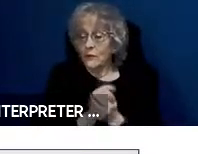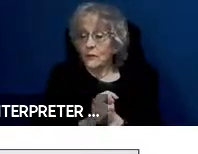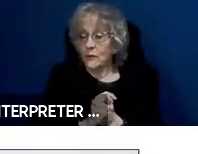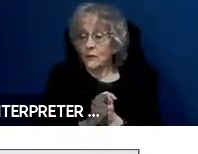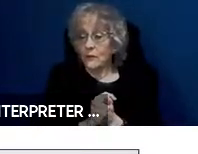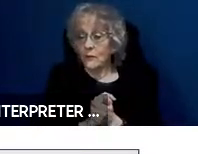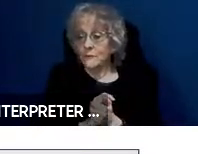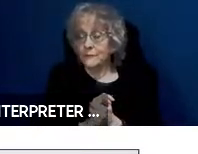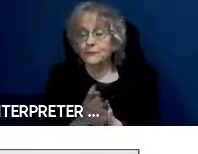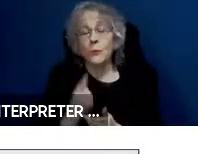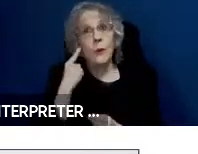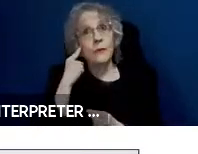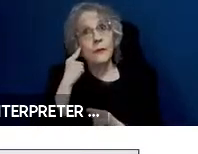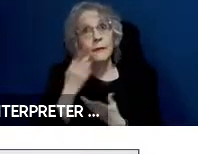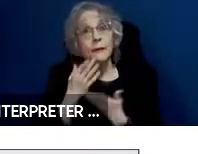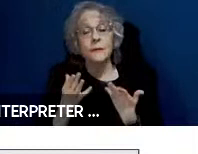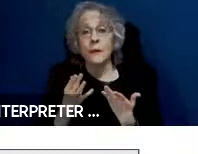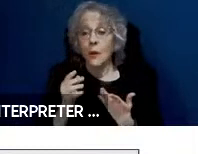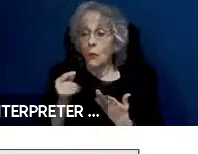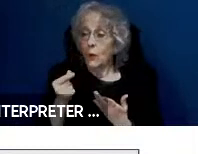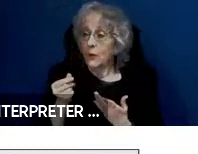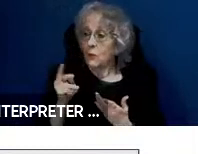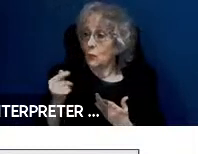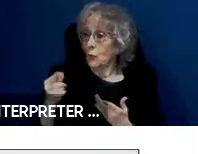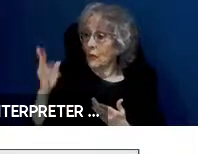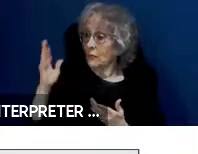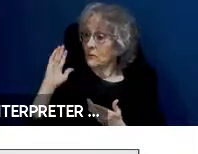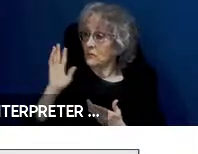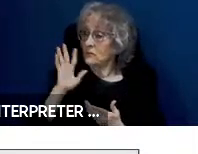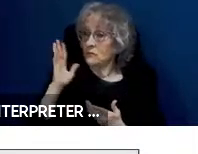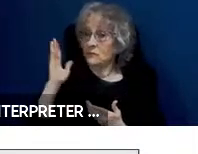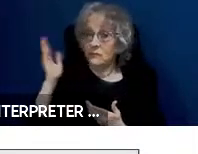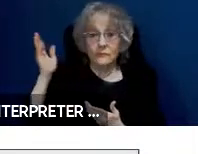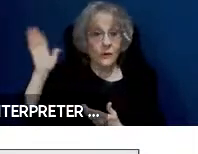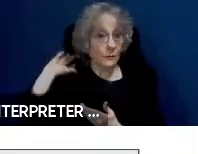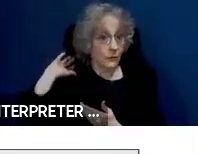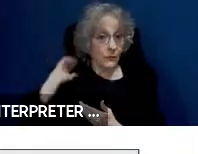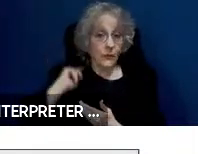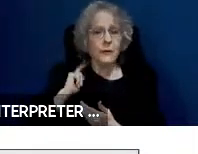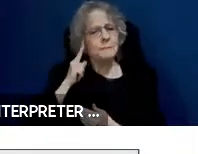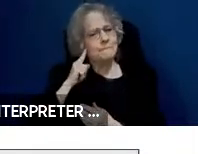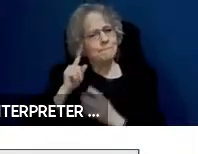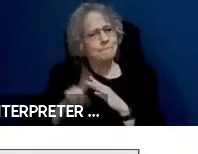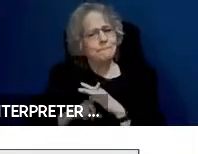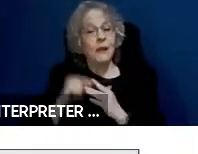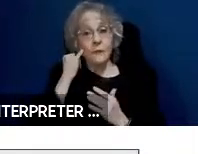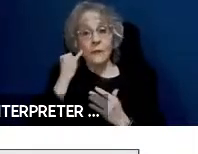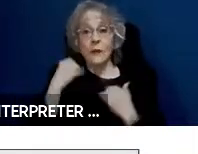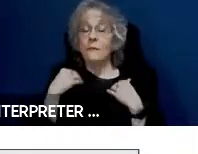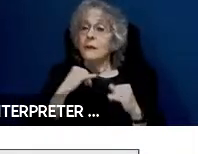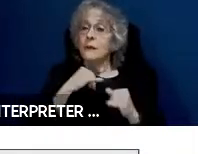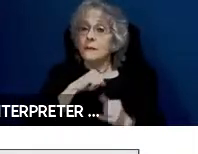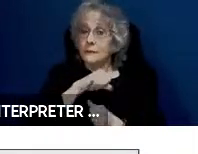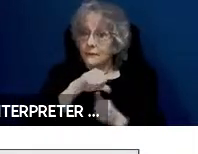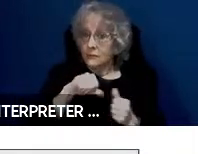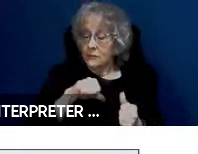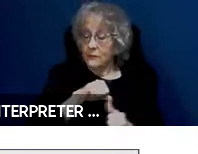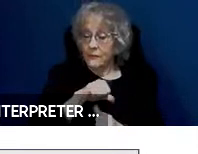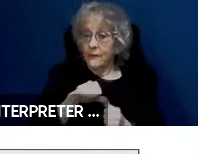was thinking about when Gregg was speaking is that if you have an interface for interfacing